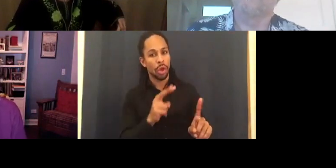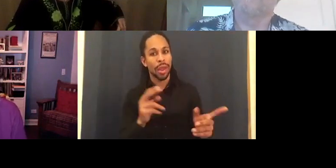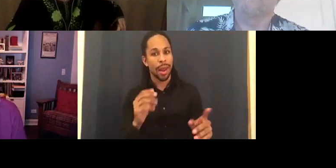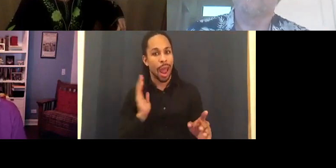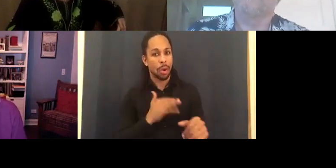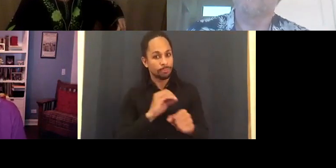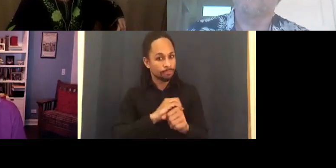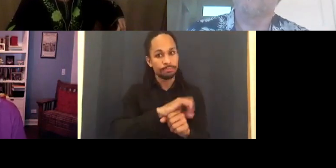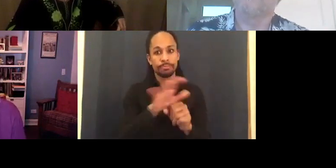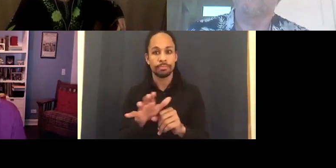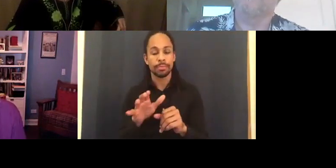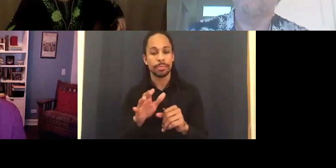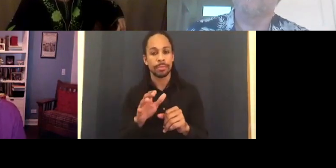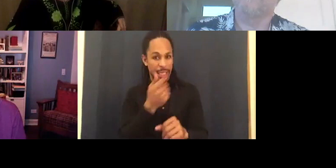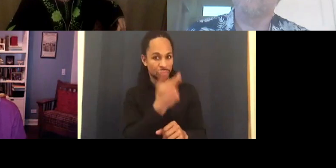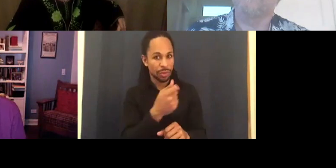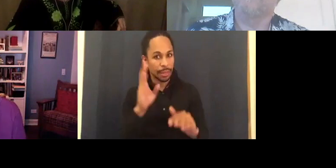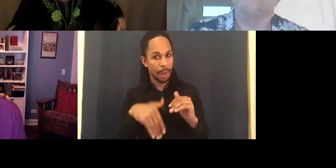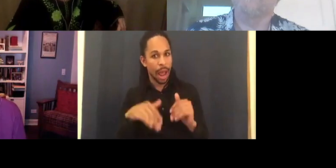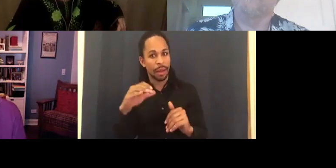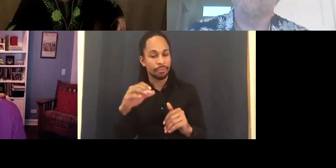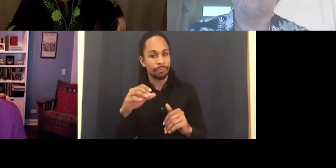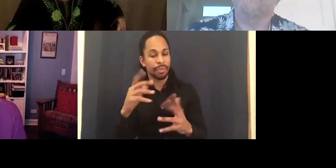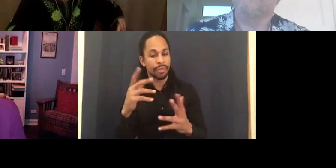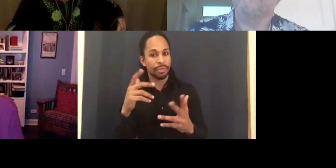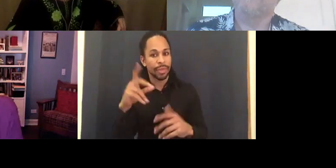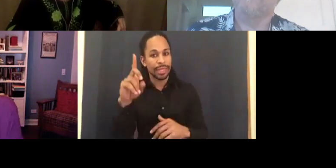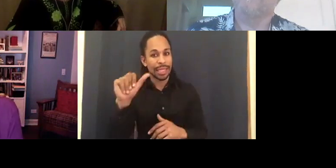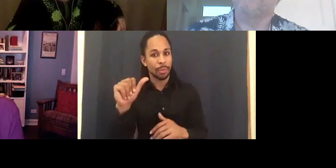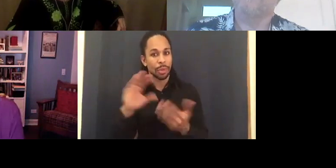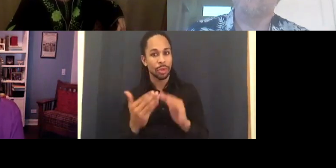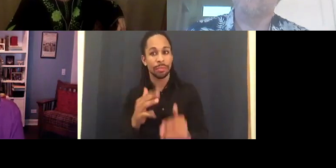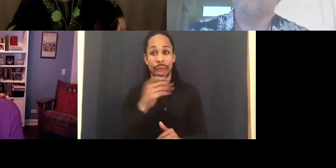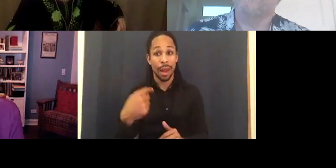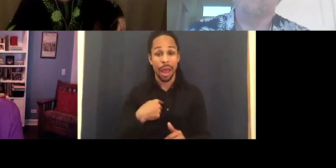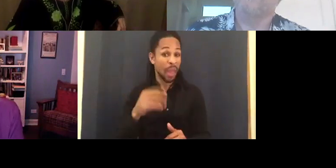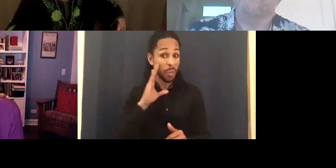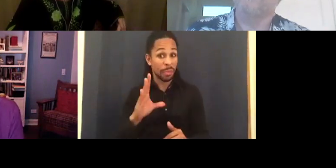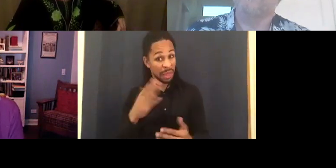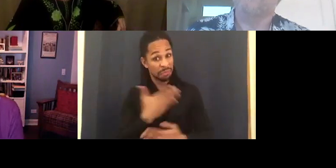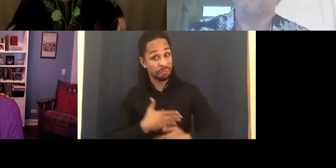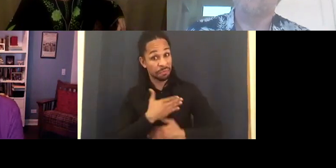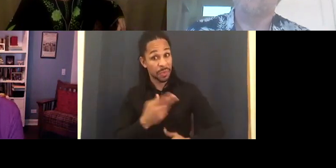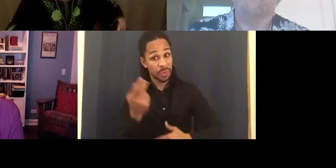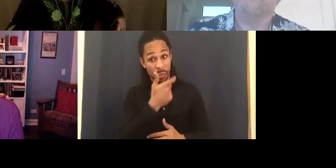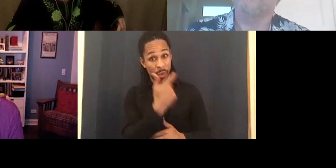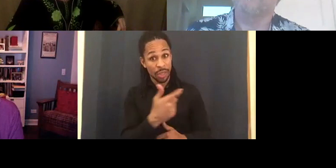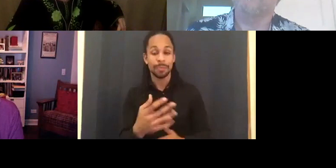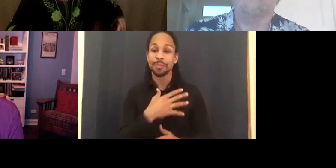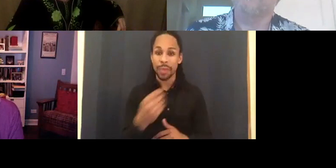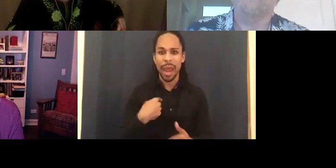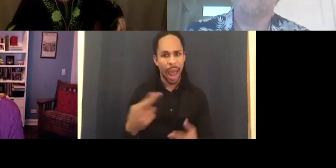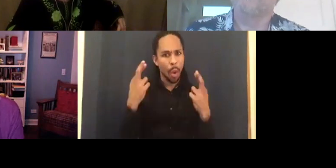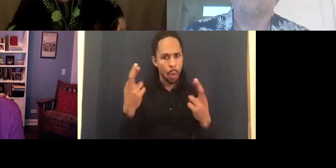That's going to be fun to see. And I hope also that there's a new